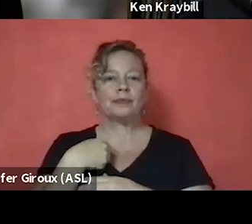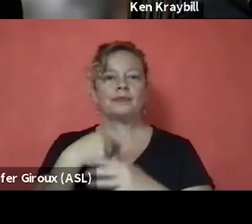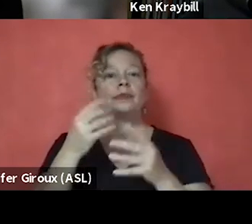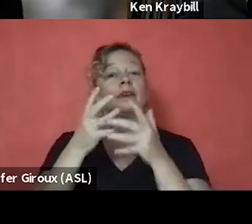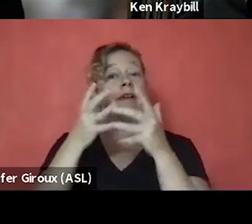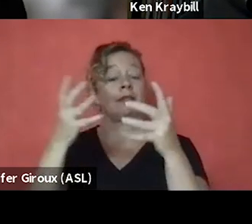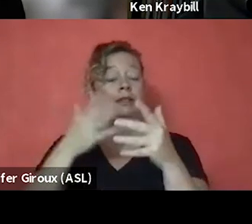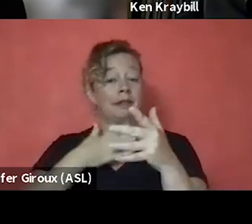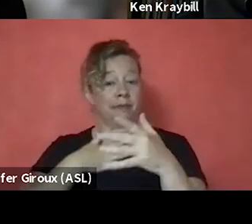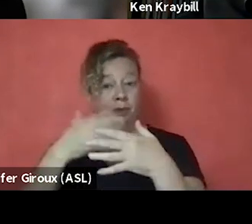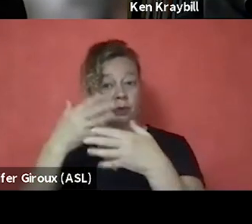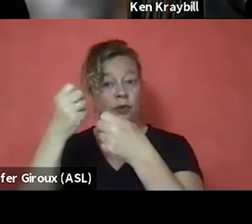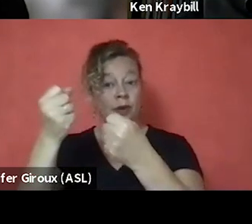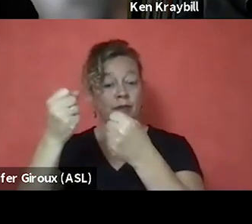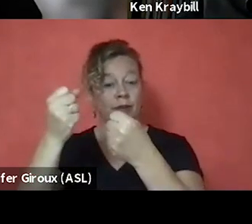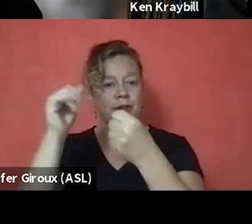That's what opened that door up for me.